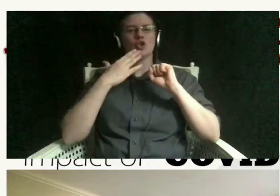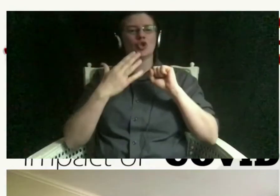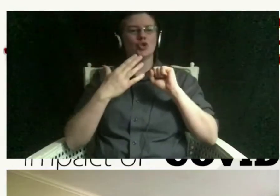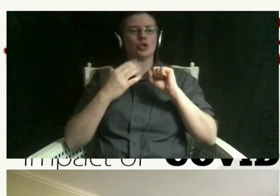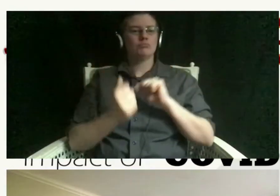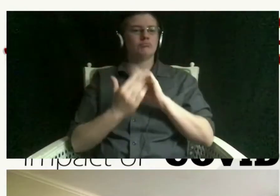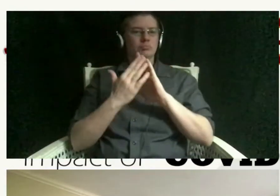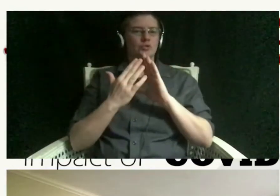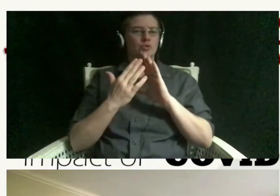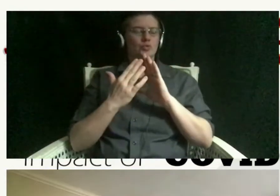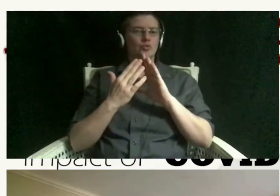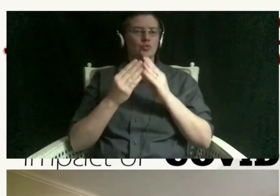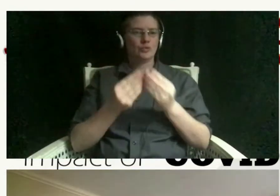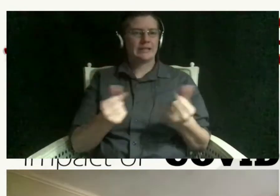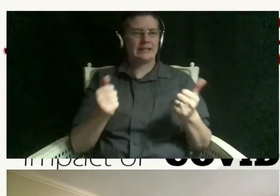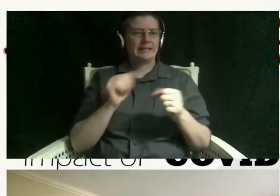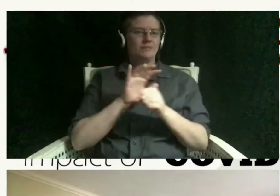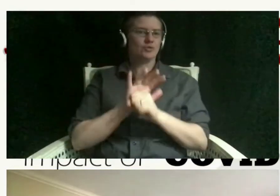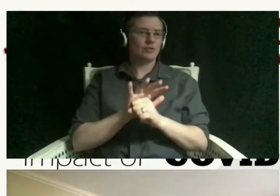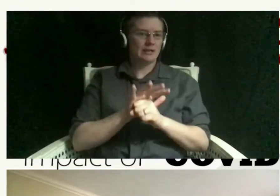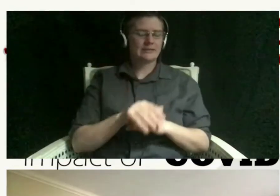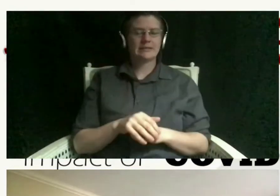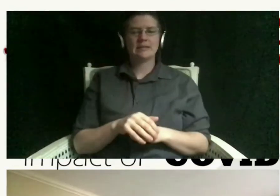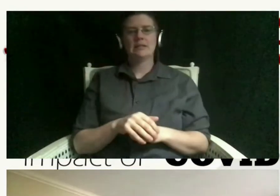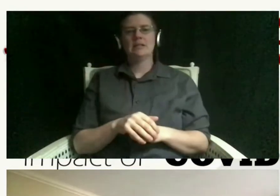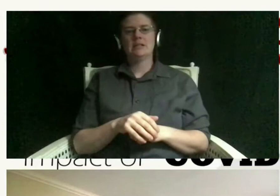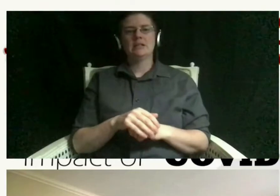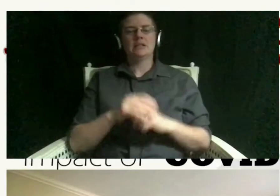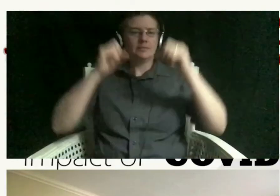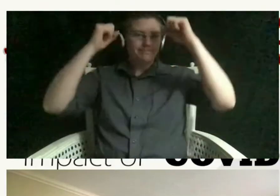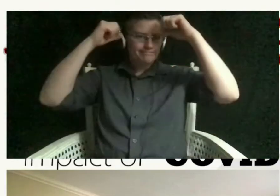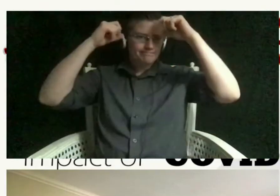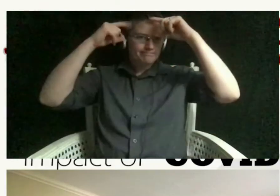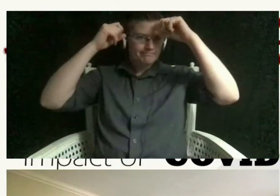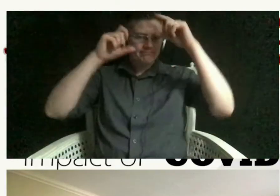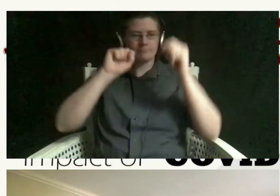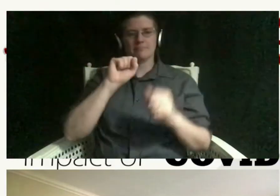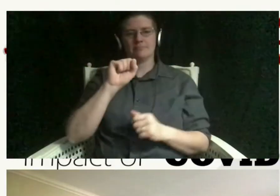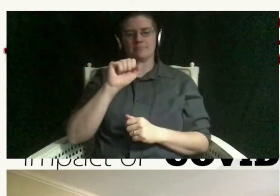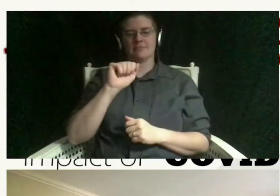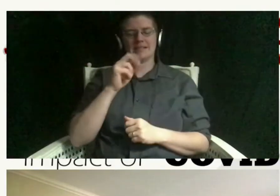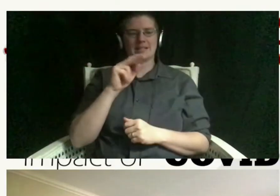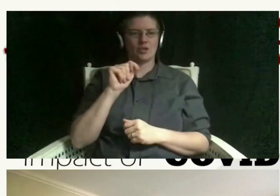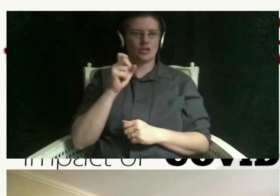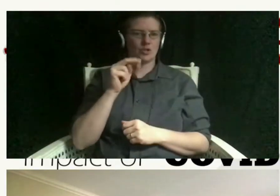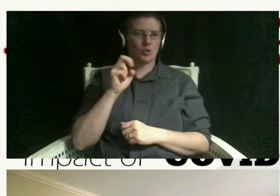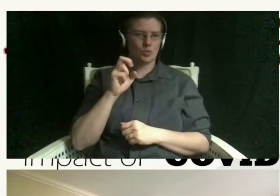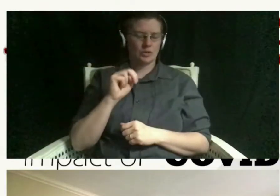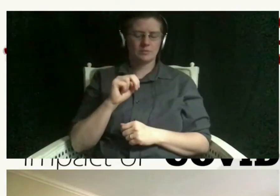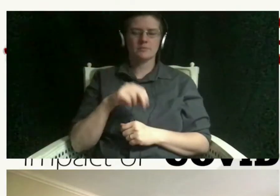it induces the serotonin hormone it's basically the happy hormone